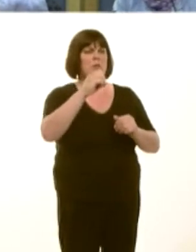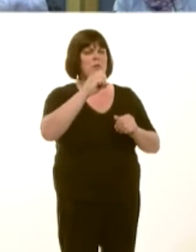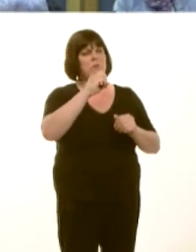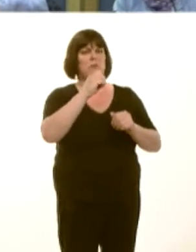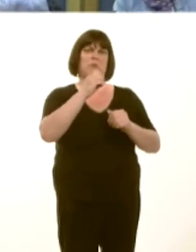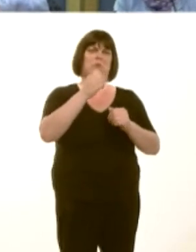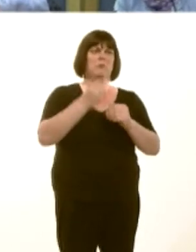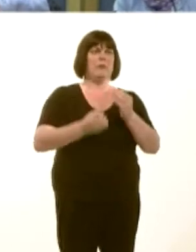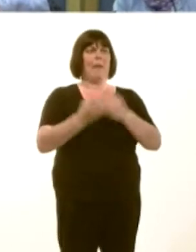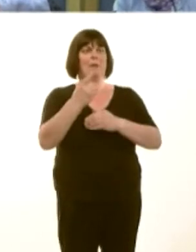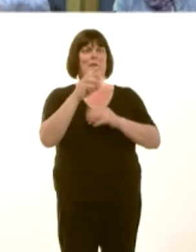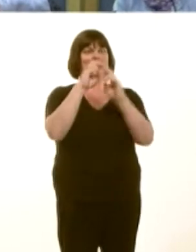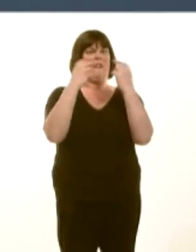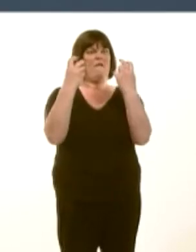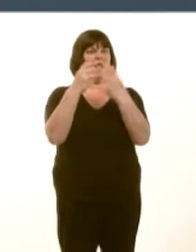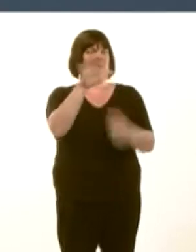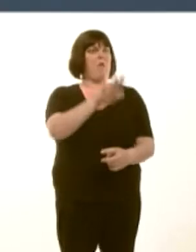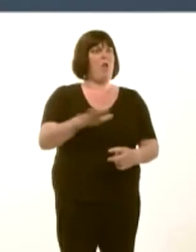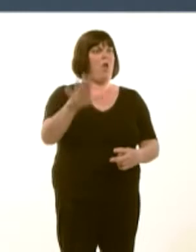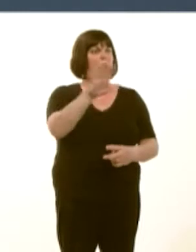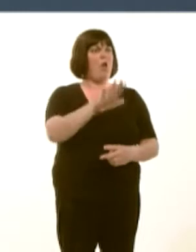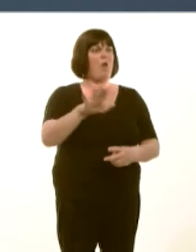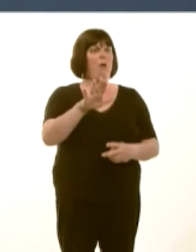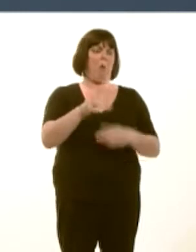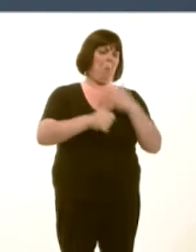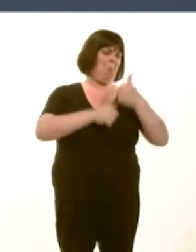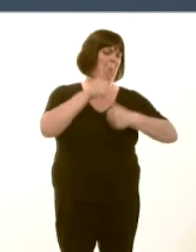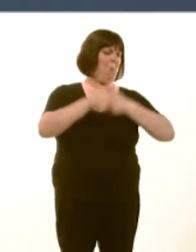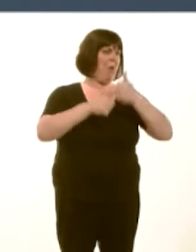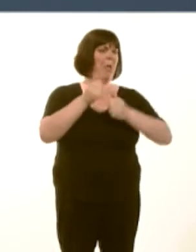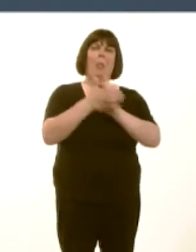county borough alone. It is testament as well to the value of European Union membership for Wales.